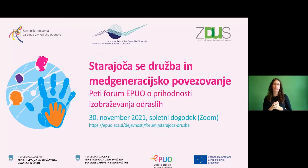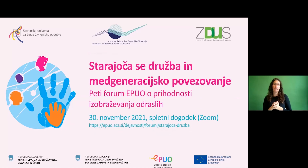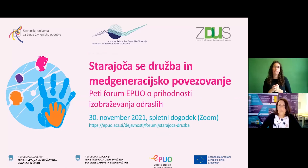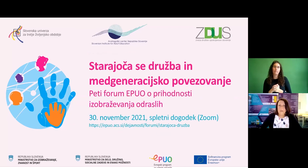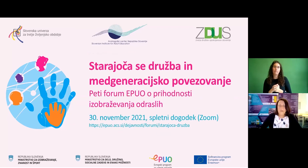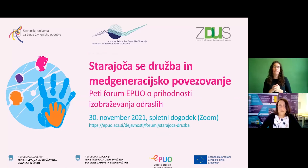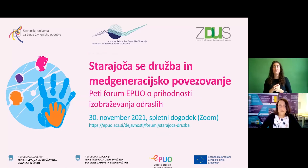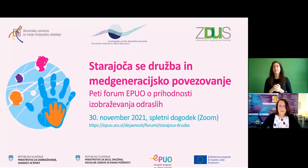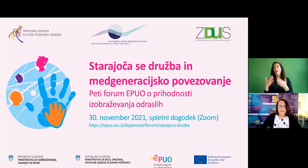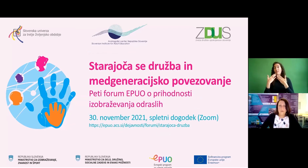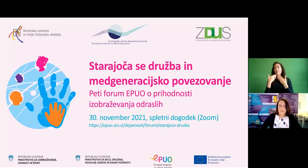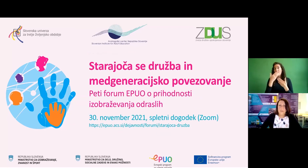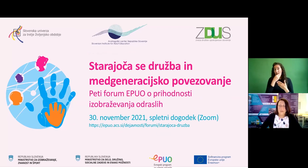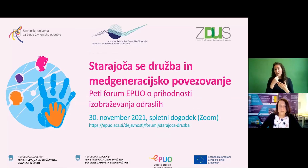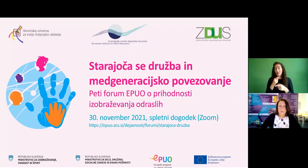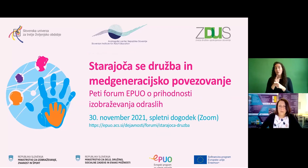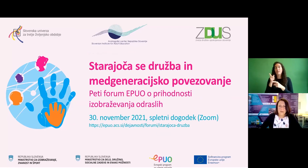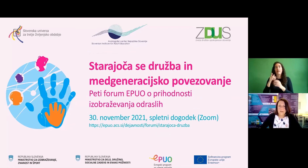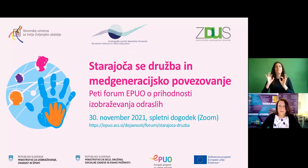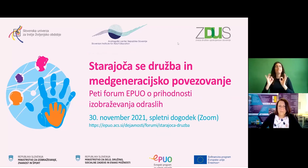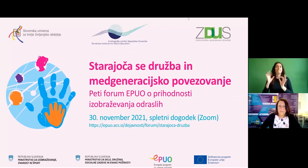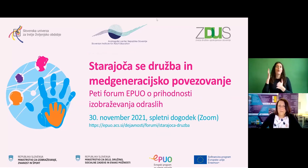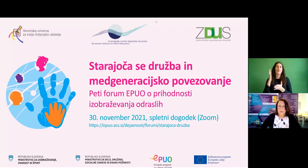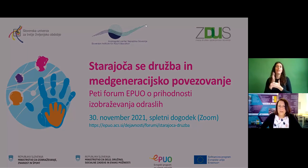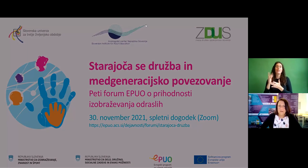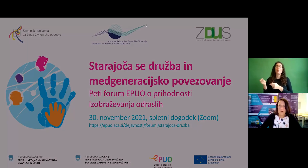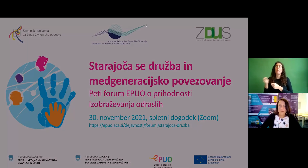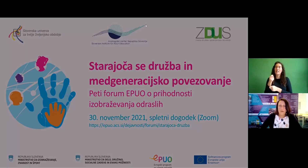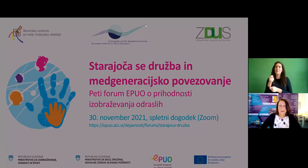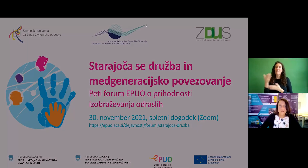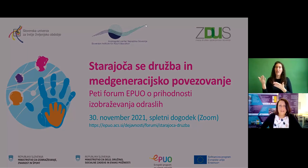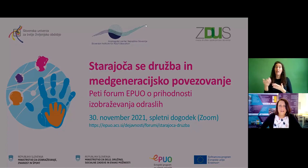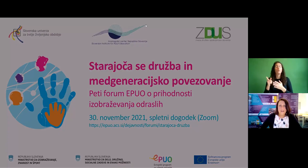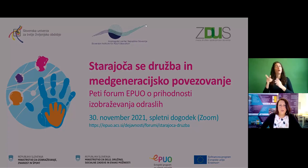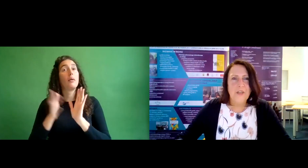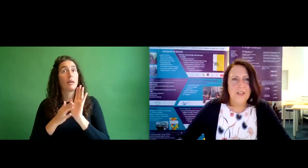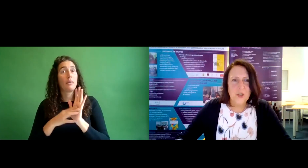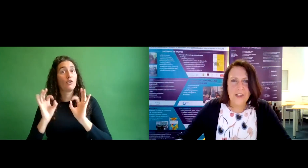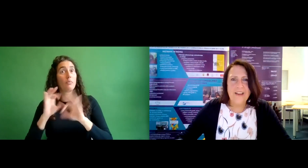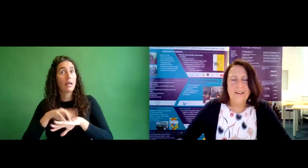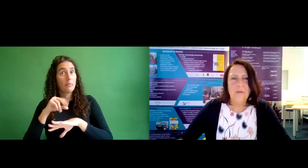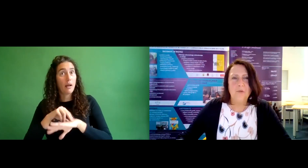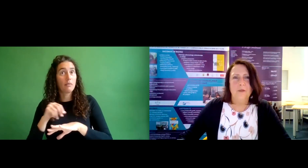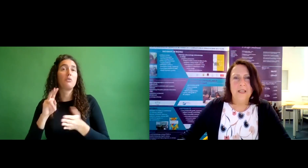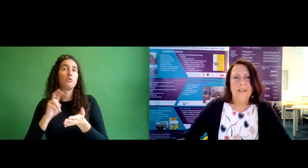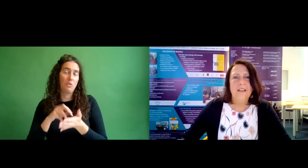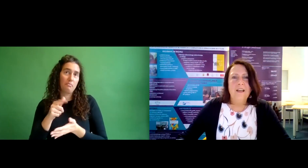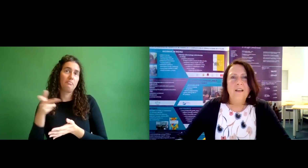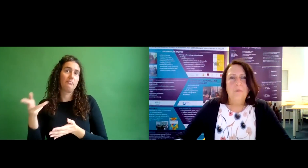Thank you very much also for this excellent contribution – an example of good practice. Undoubtedly, there are more of those in Slovenia,